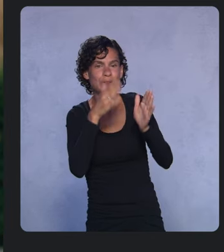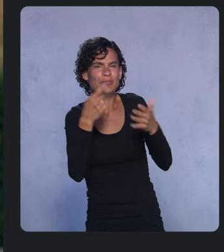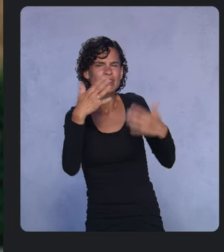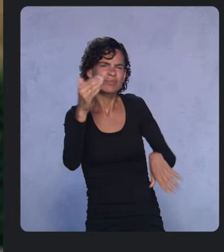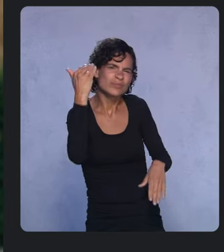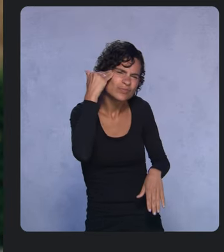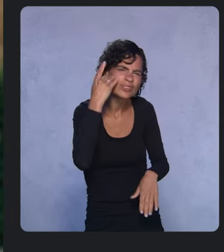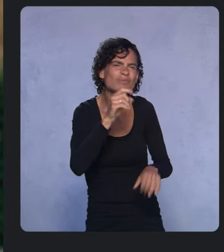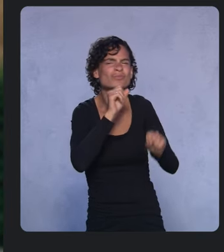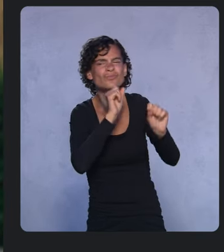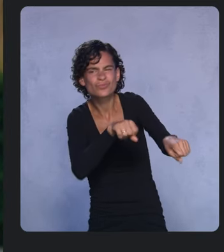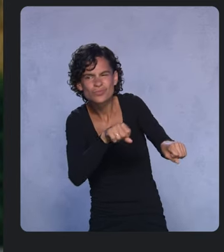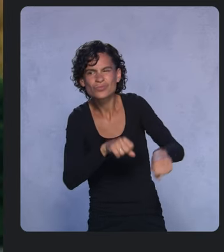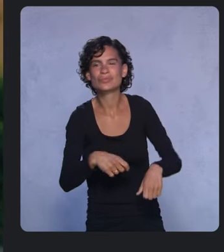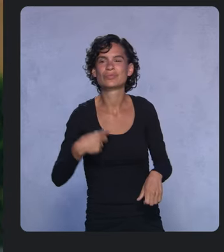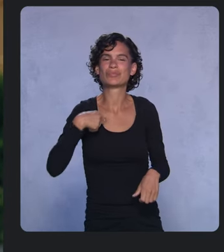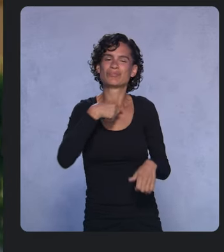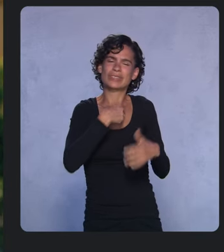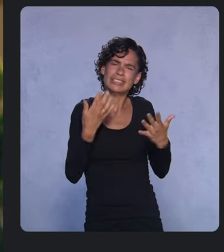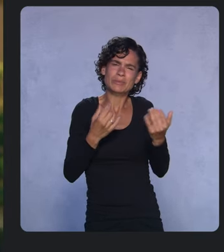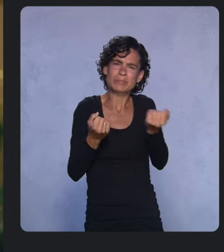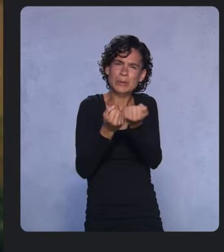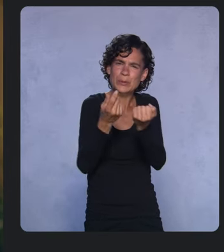We’re here to support you as you build your next amazing products.